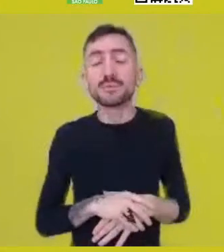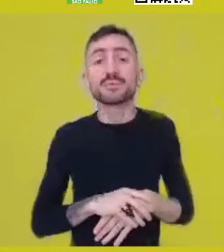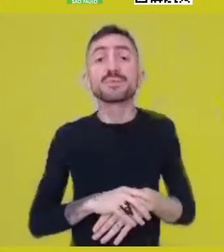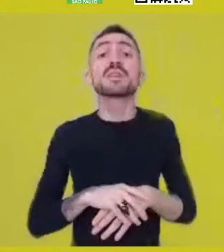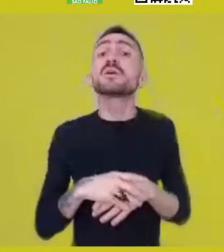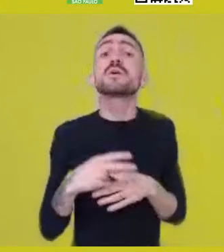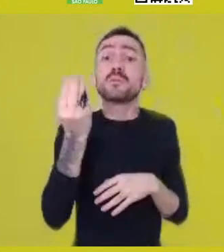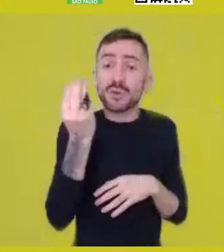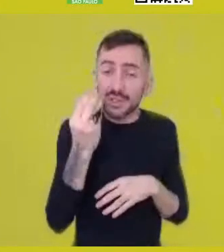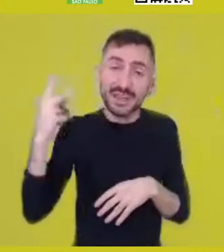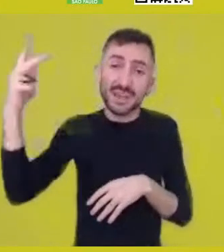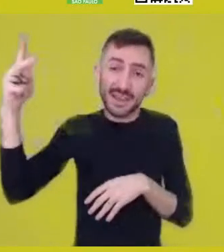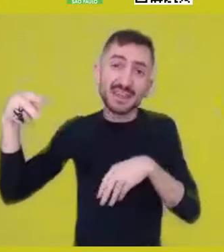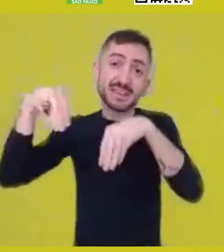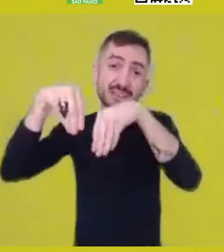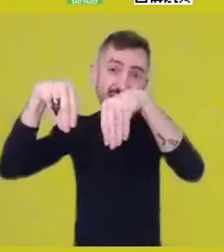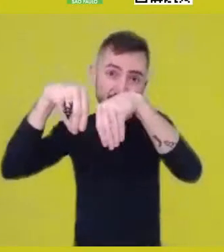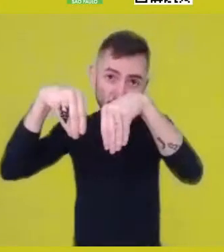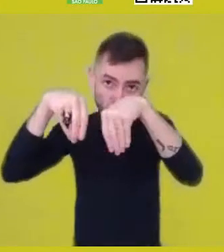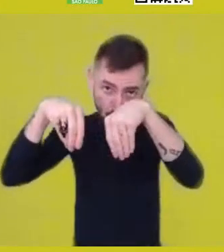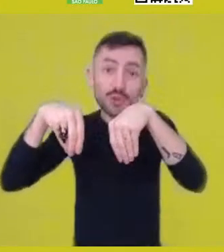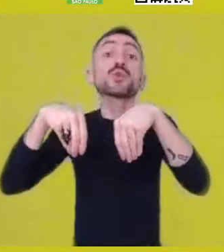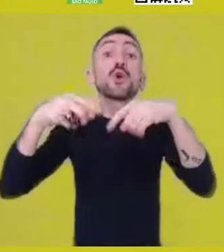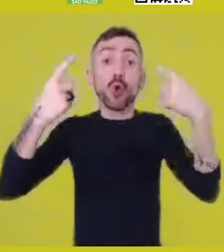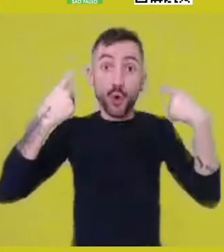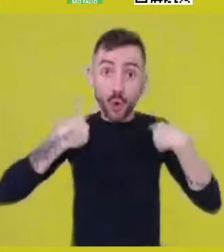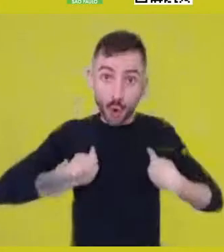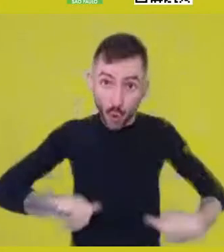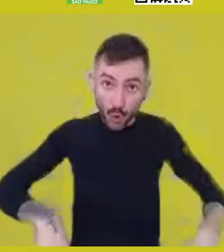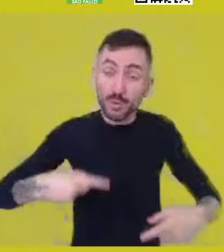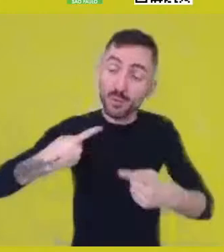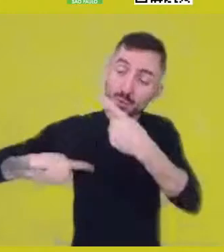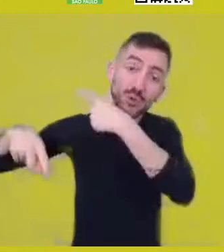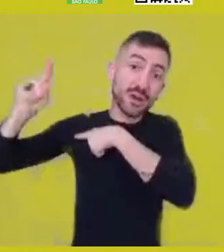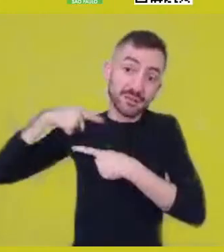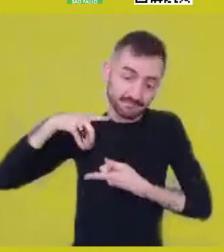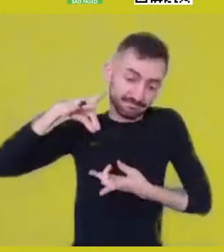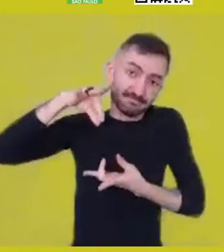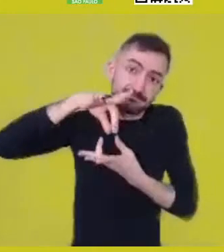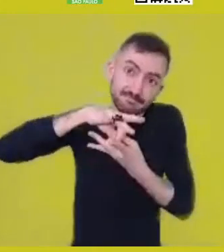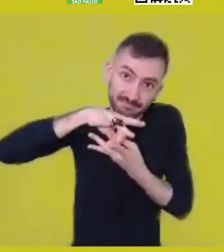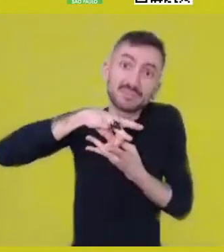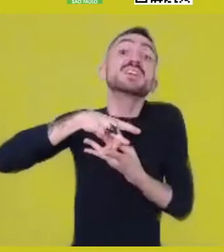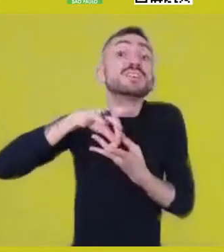this territory-body, ancestral body, this cultural-philosophical baggage